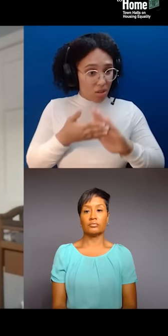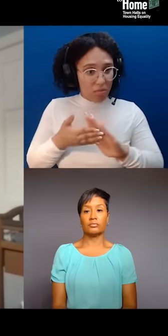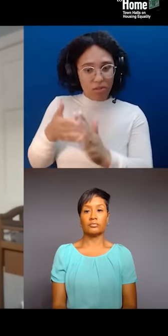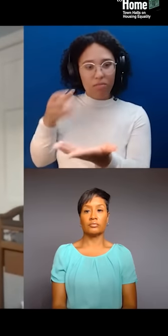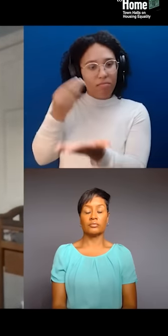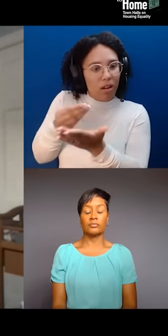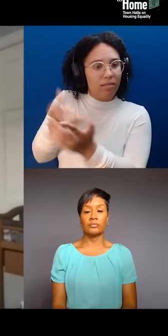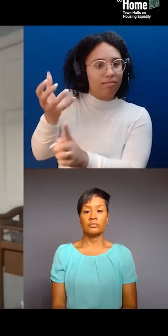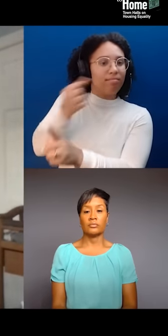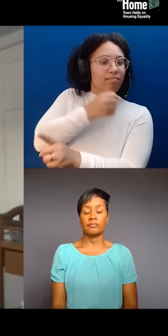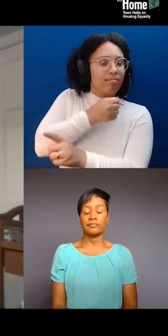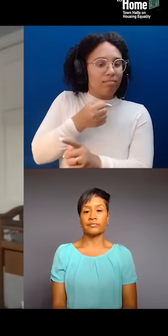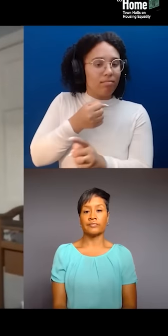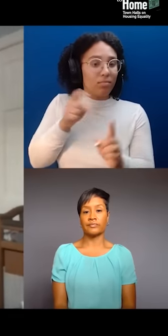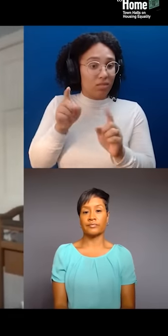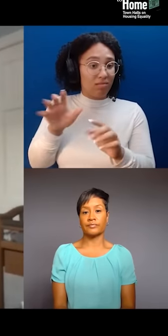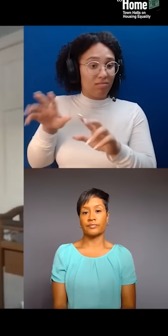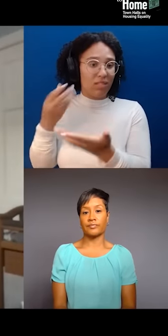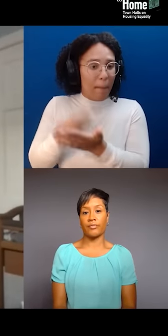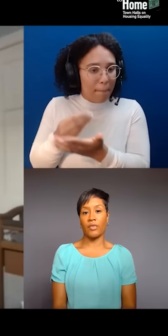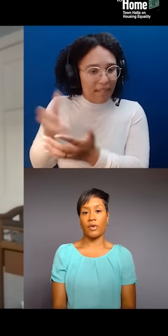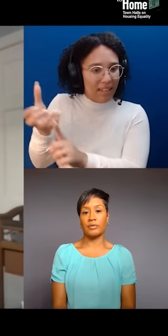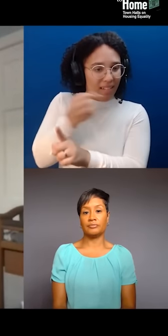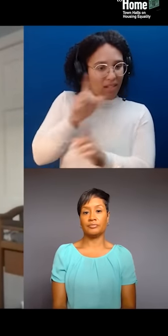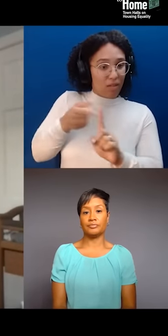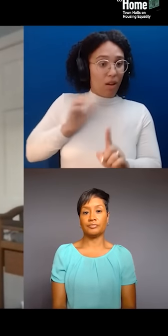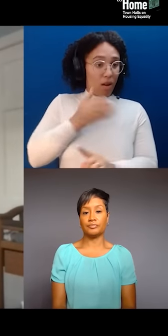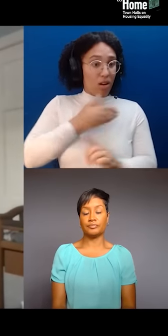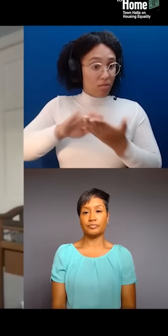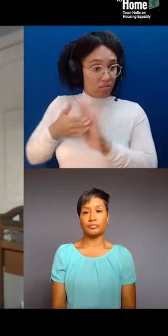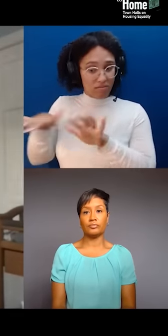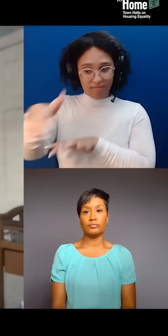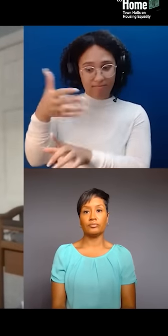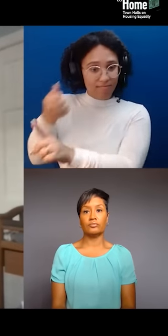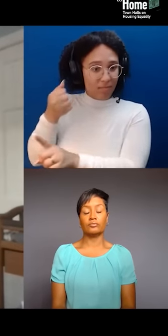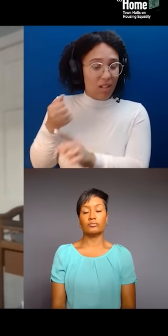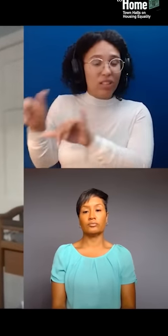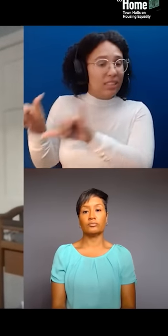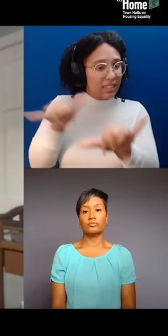divesting from our communities are the same communities that are under attack and are being displaced, and being victims,